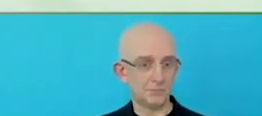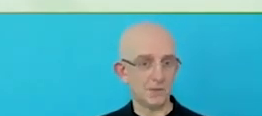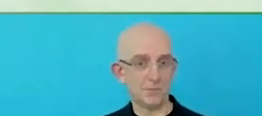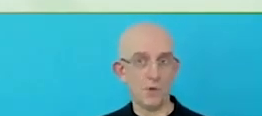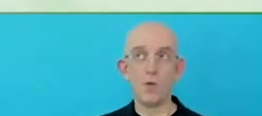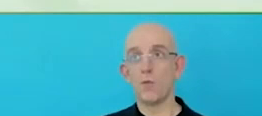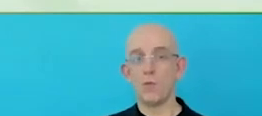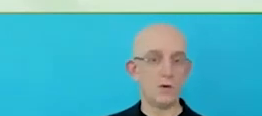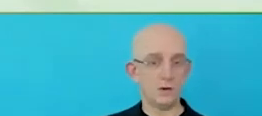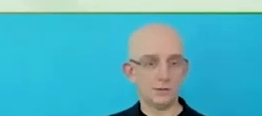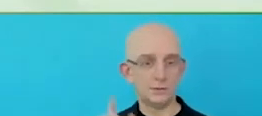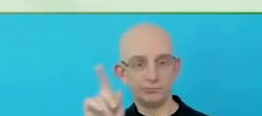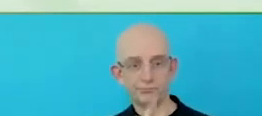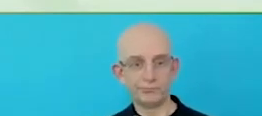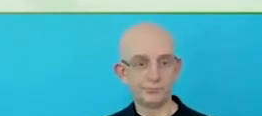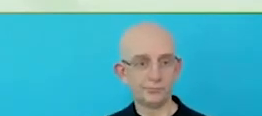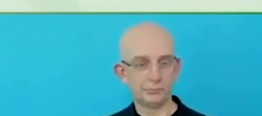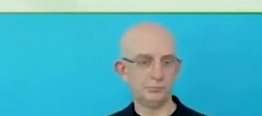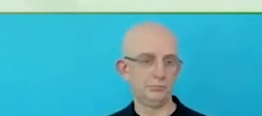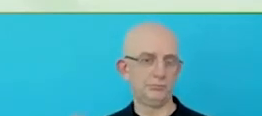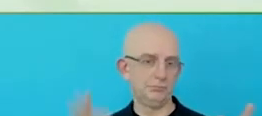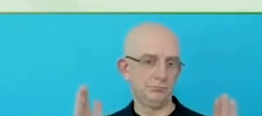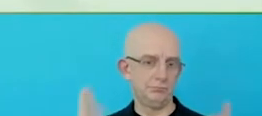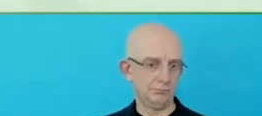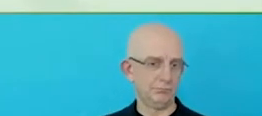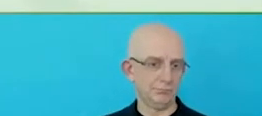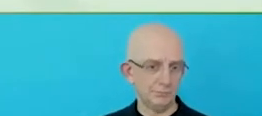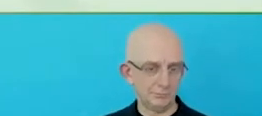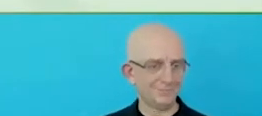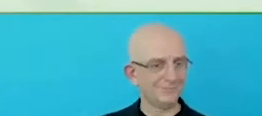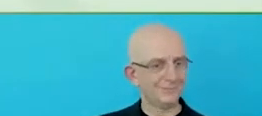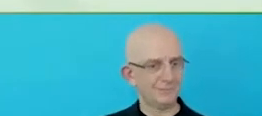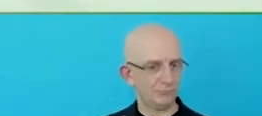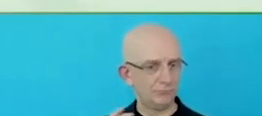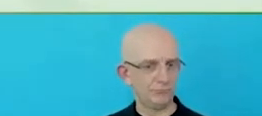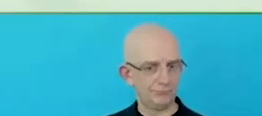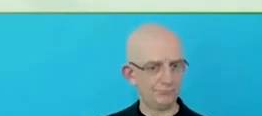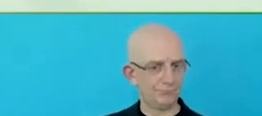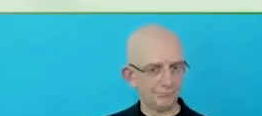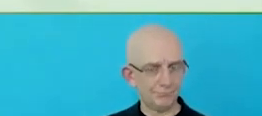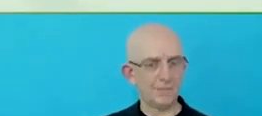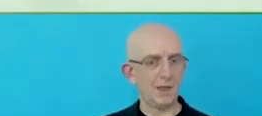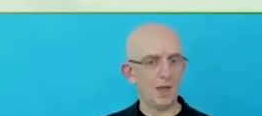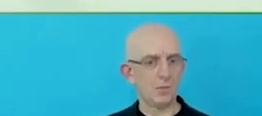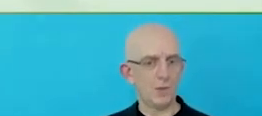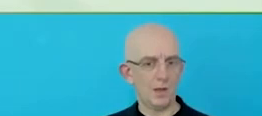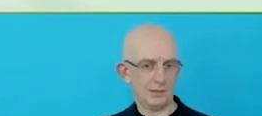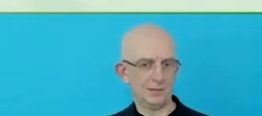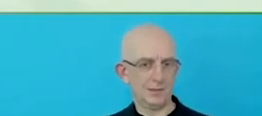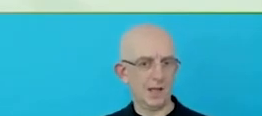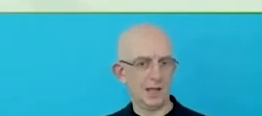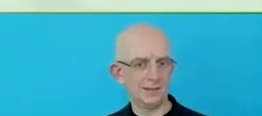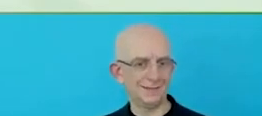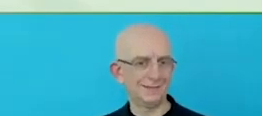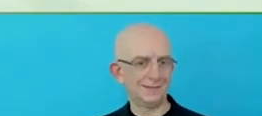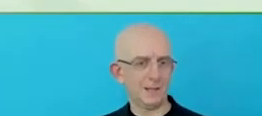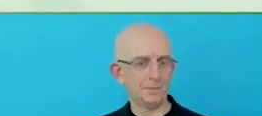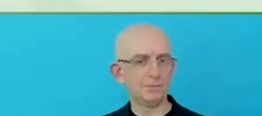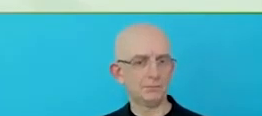an omission with our customers, they are part of it as well. One of the things that come up one of the many things that they are